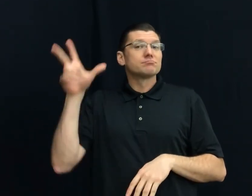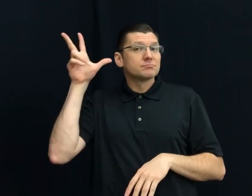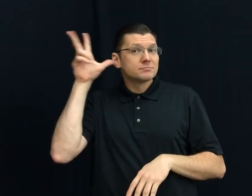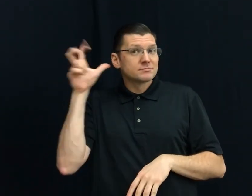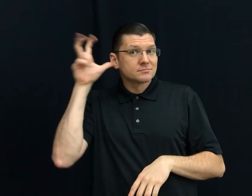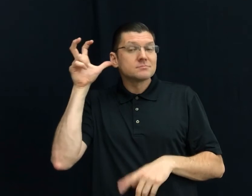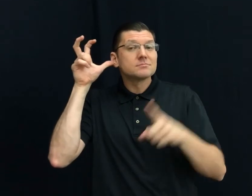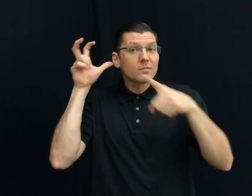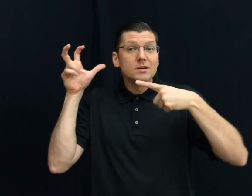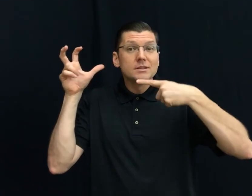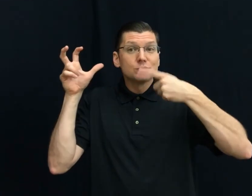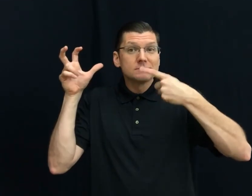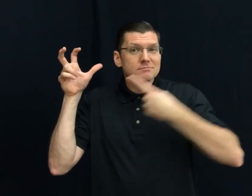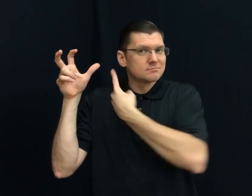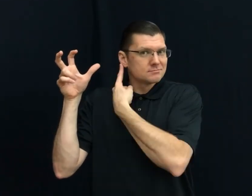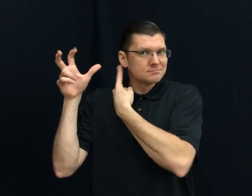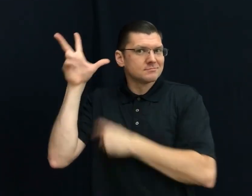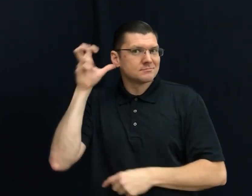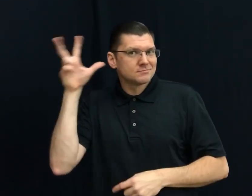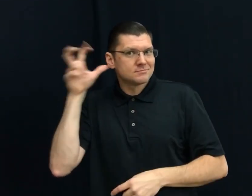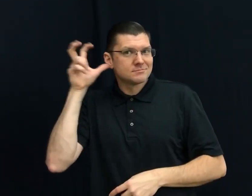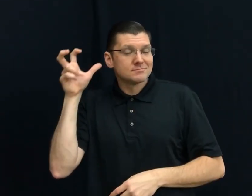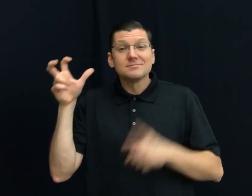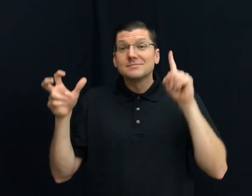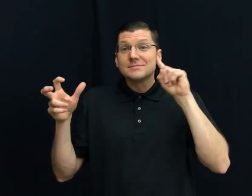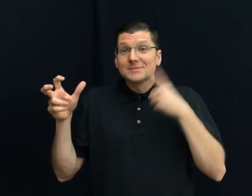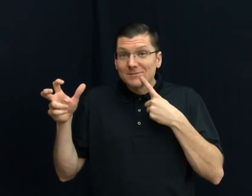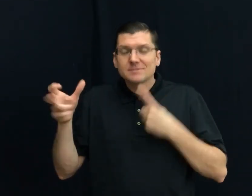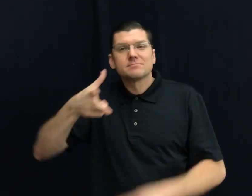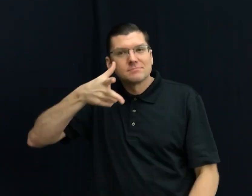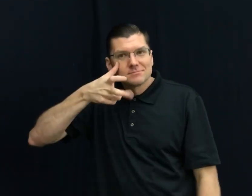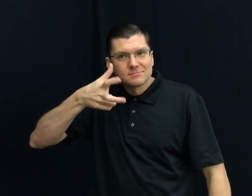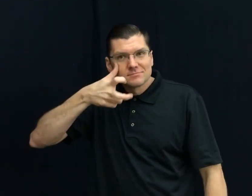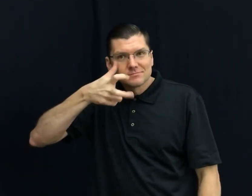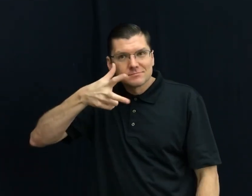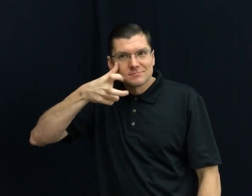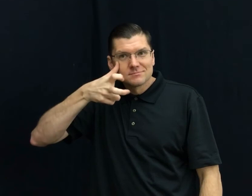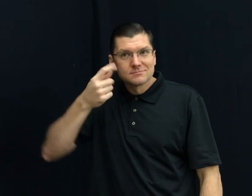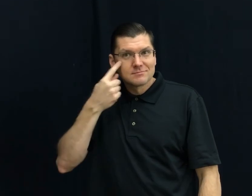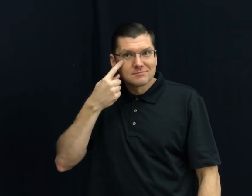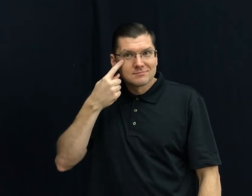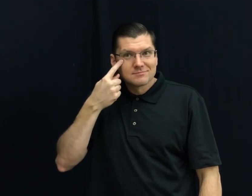71) LISTENER (hearing being listener=ear)) (deaf being listener=eye)